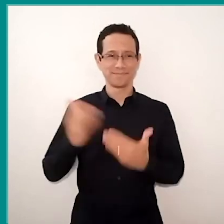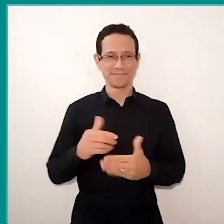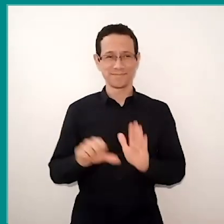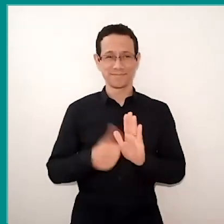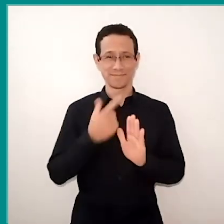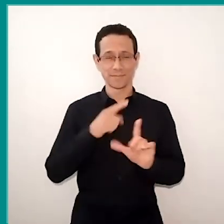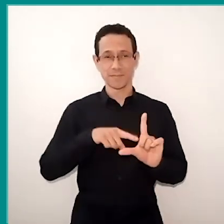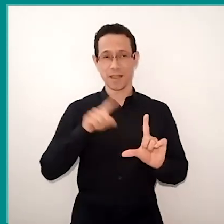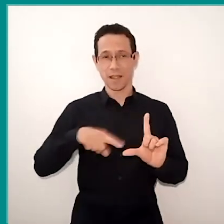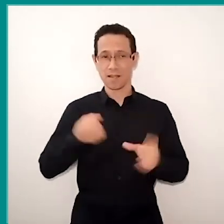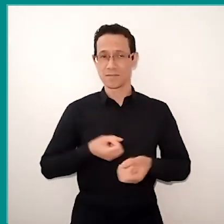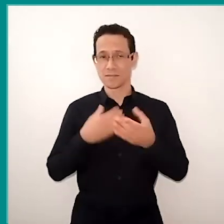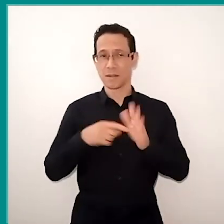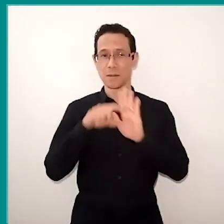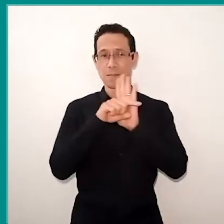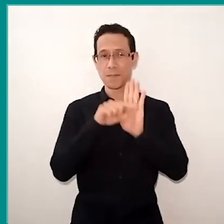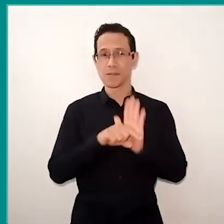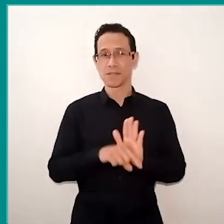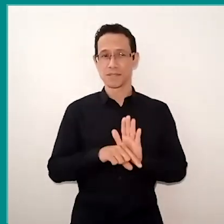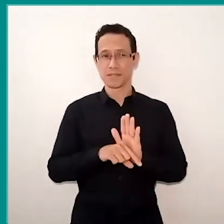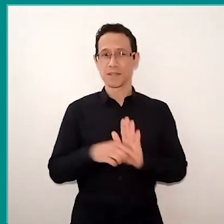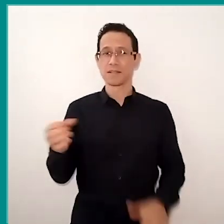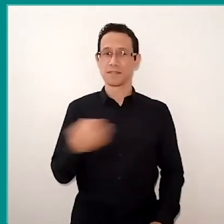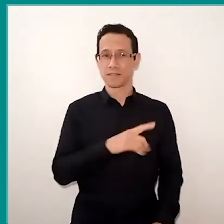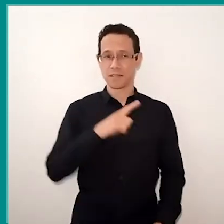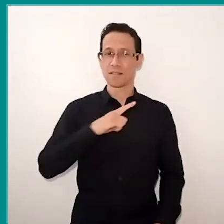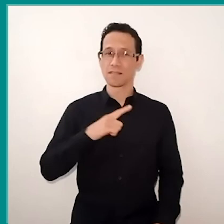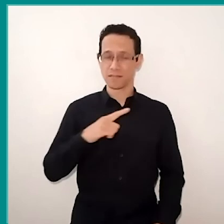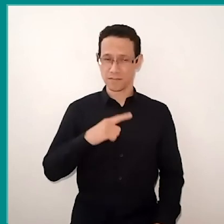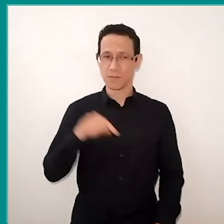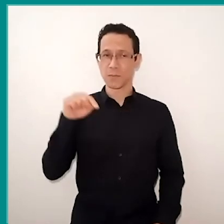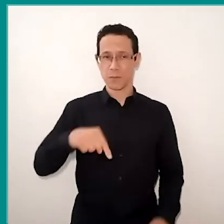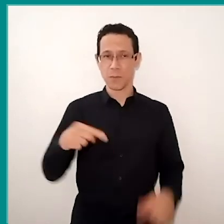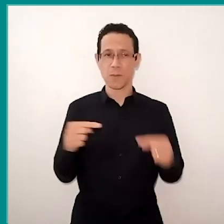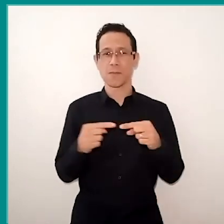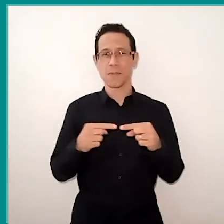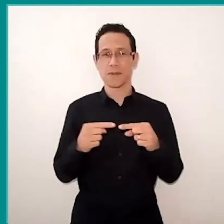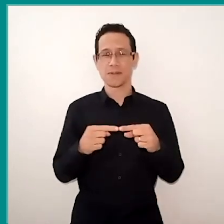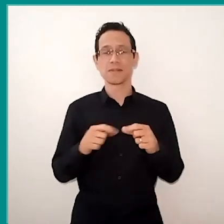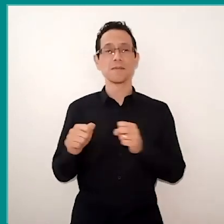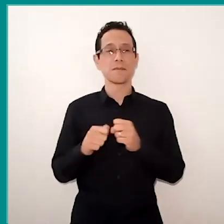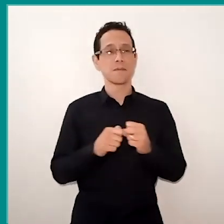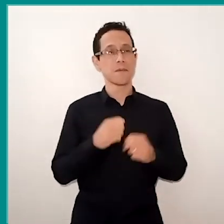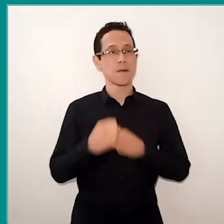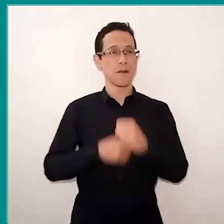from a recent survey, are current data that have been accomplished throughout 2020,